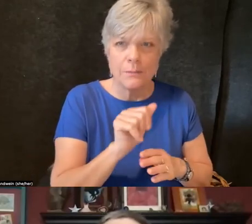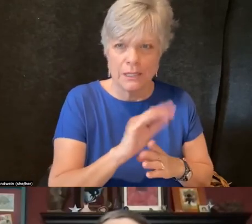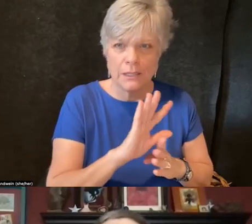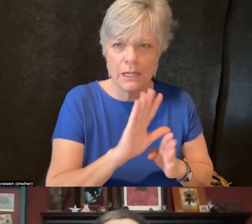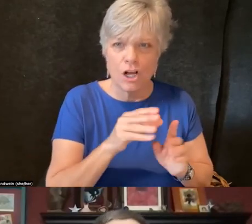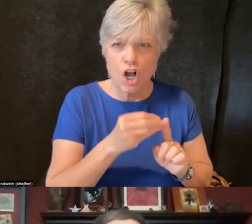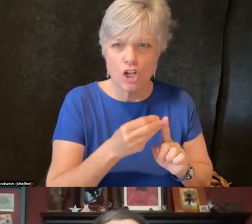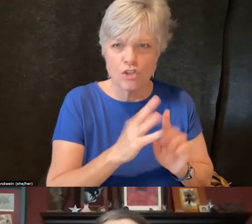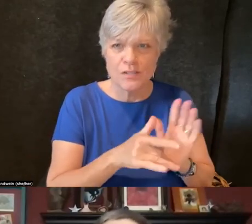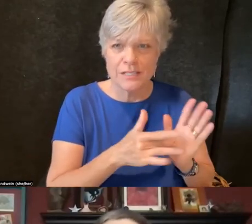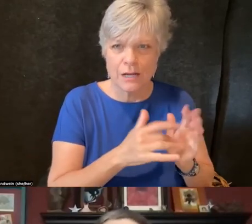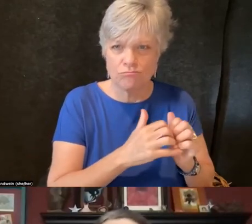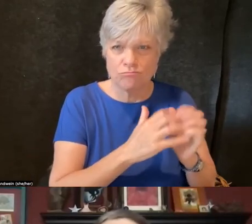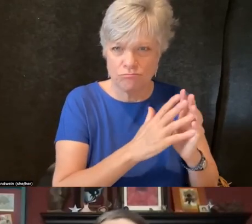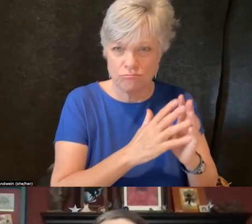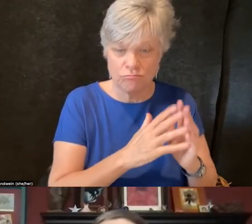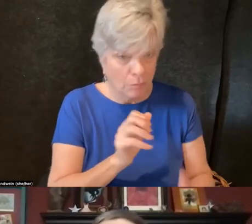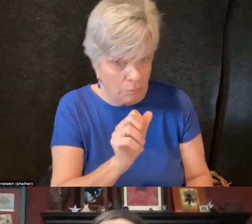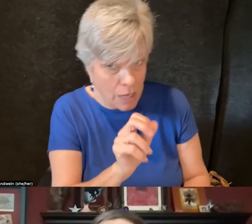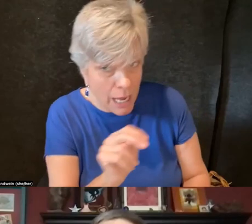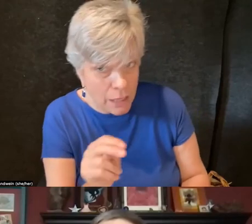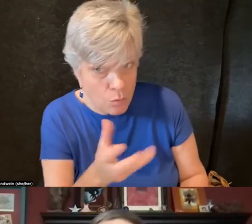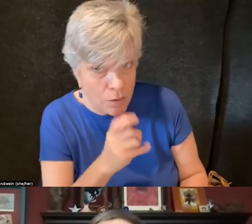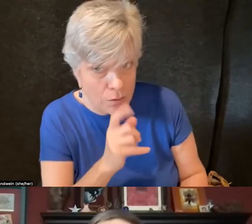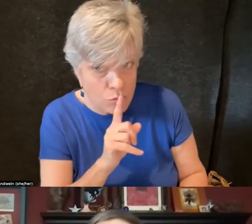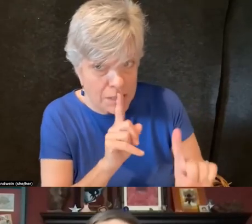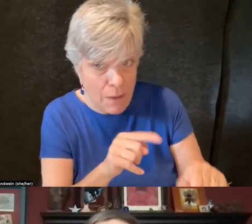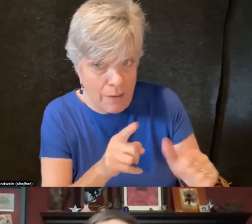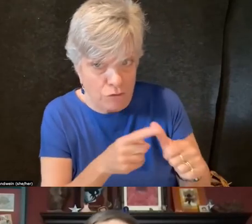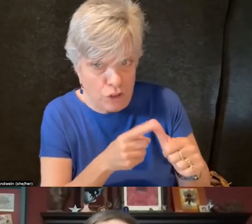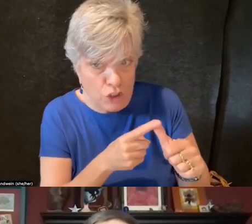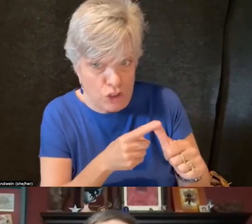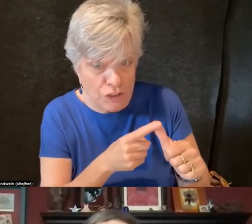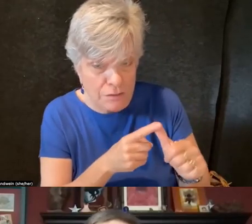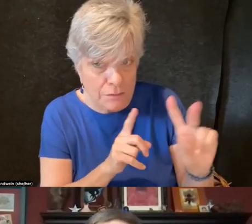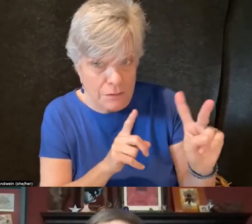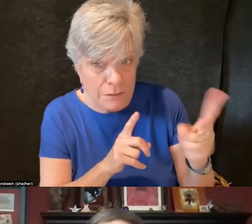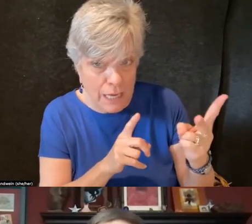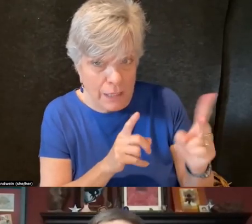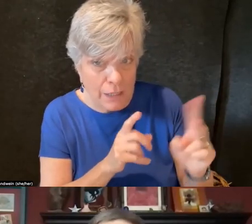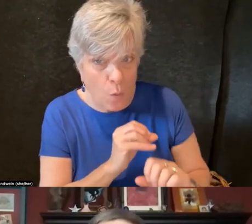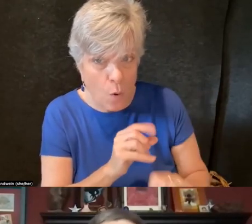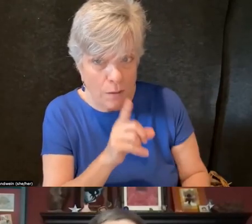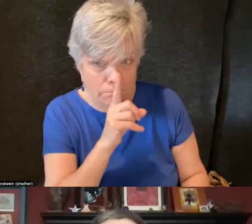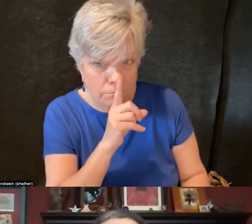Ann, would you like to respond first, second, or not at all? I want to defer to you.